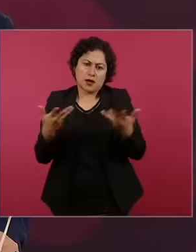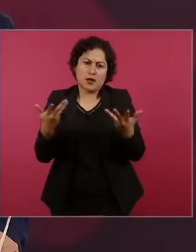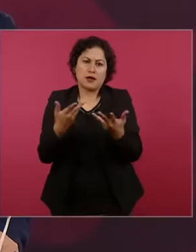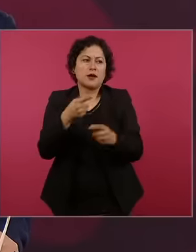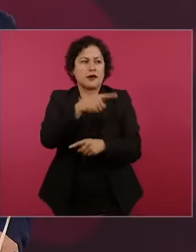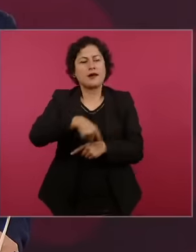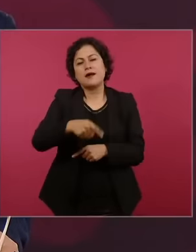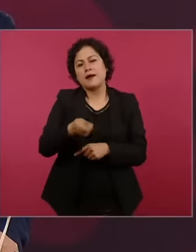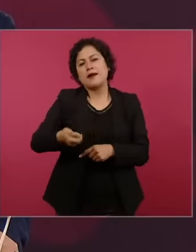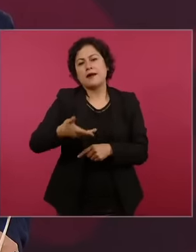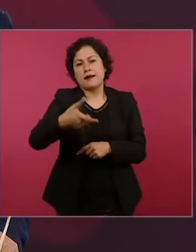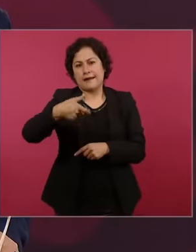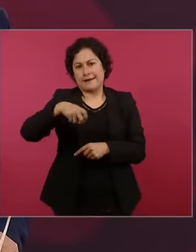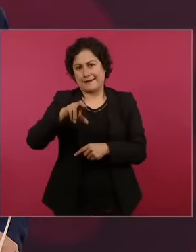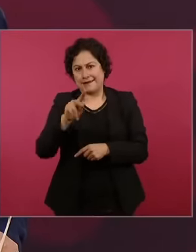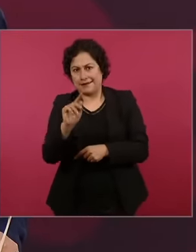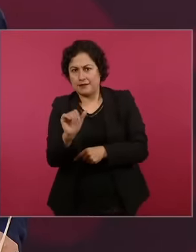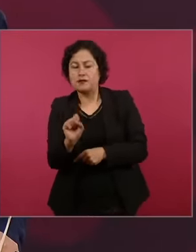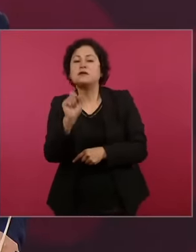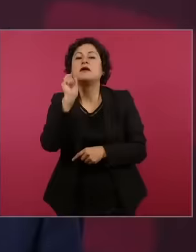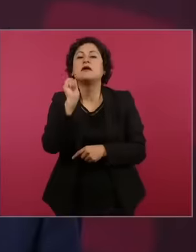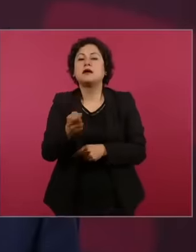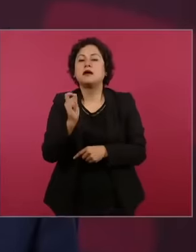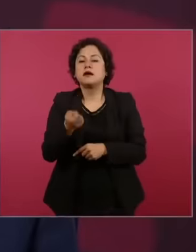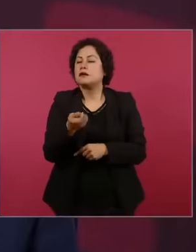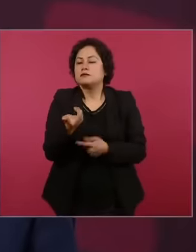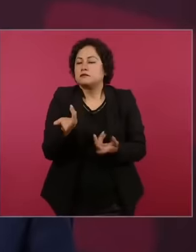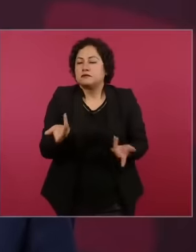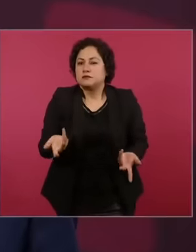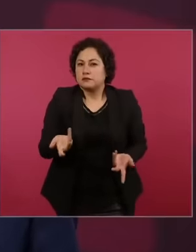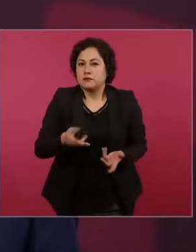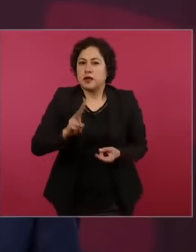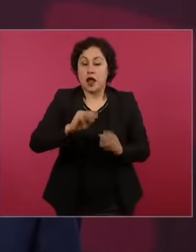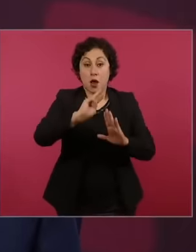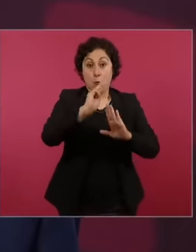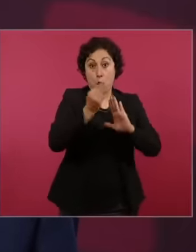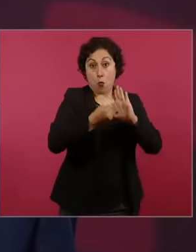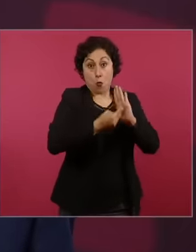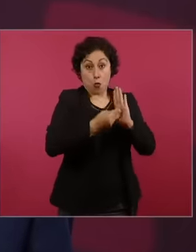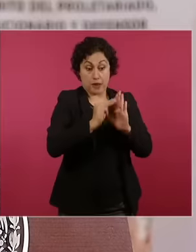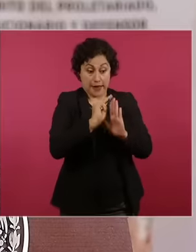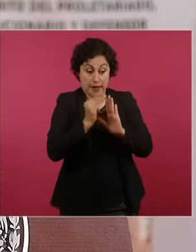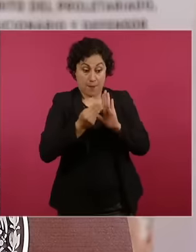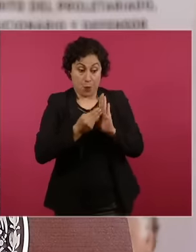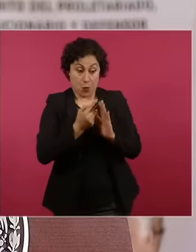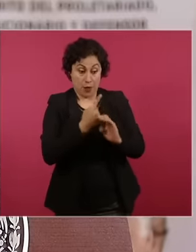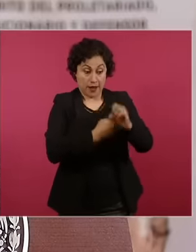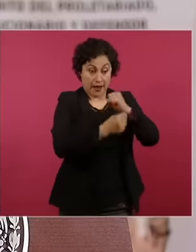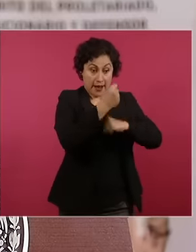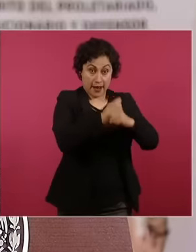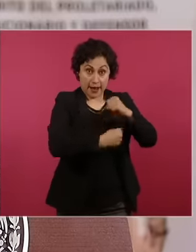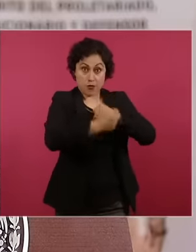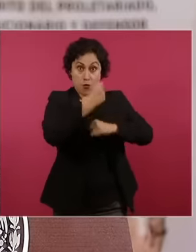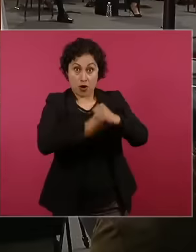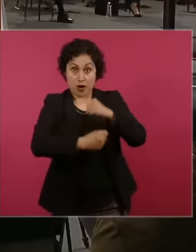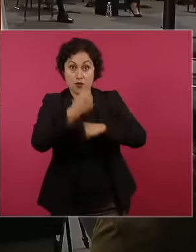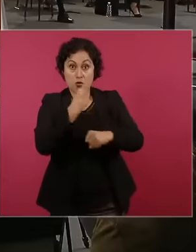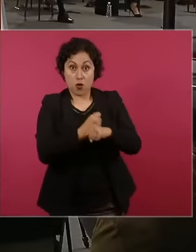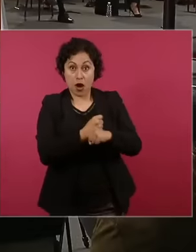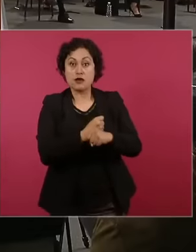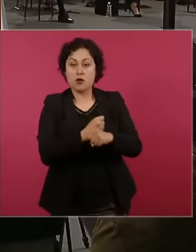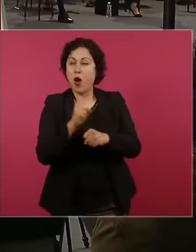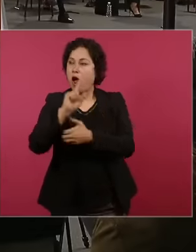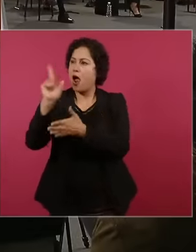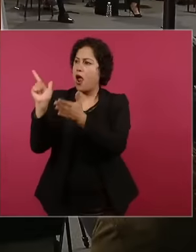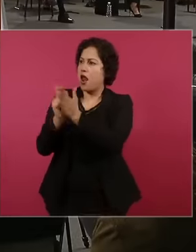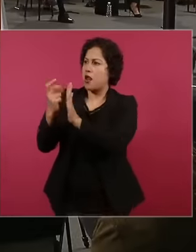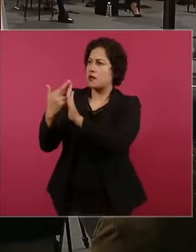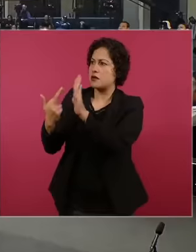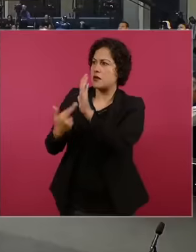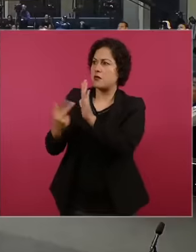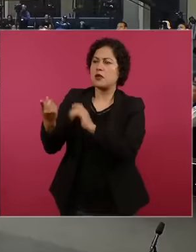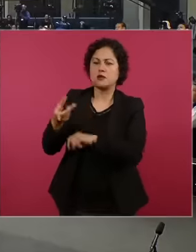do precisely eh with these eh fines and this permissibility that the tax code gives so